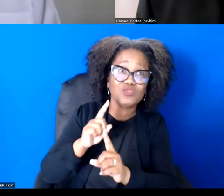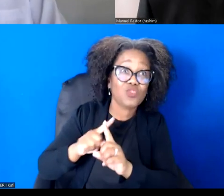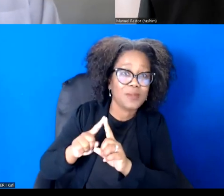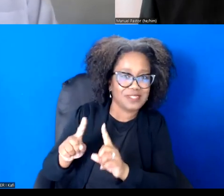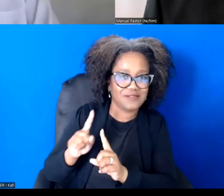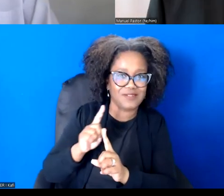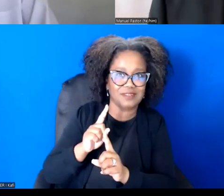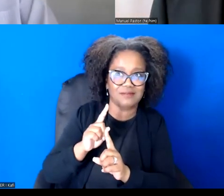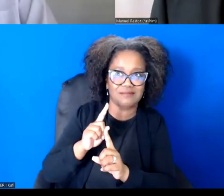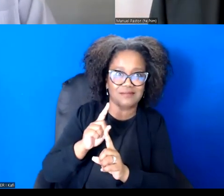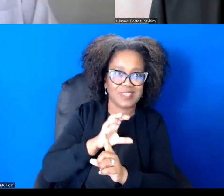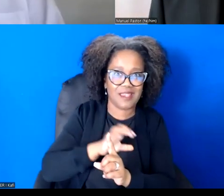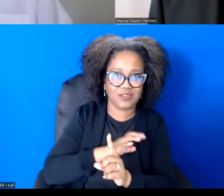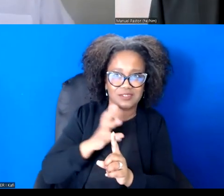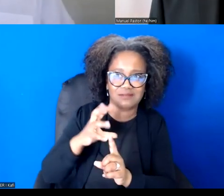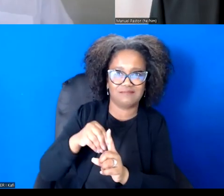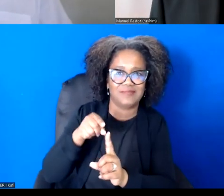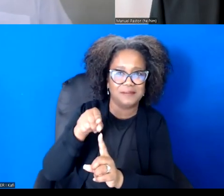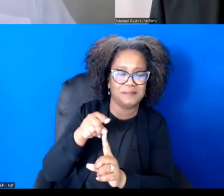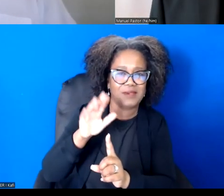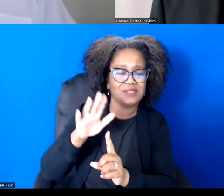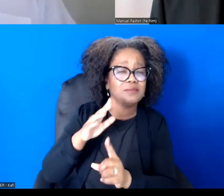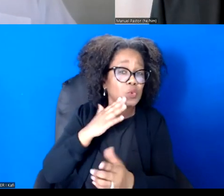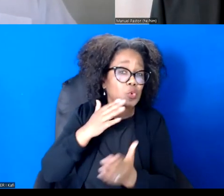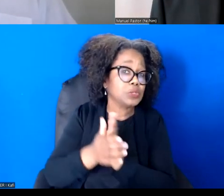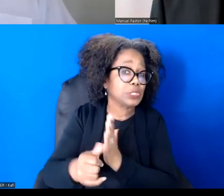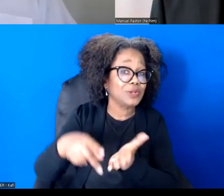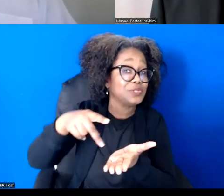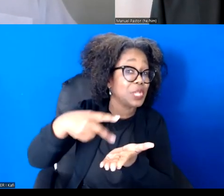So I don't know if you can dance for us today, but let me talk a little bit about othering and belonging.